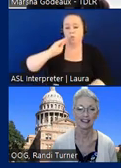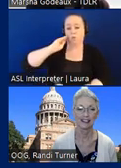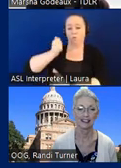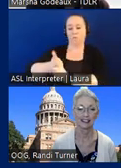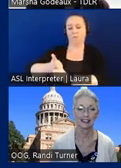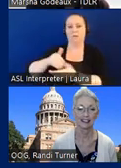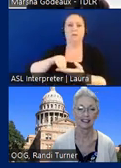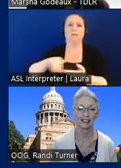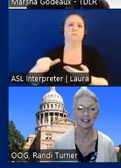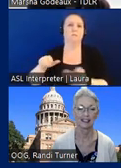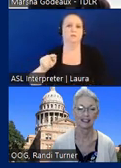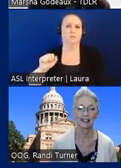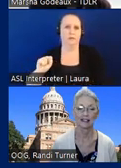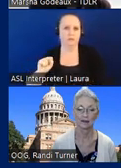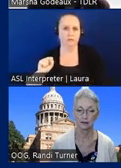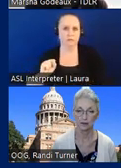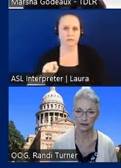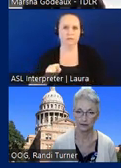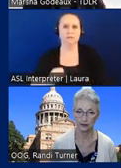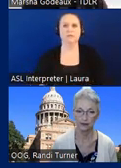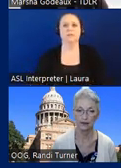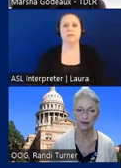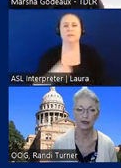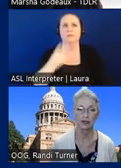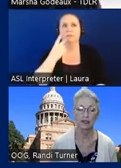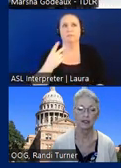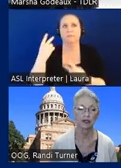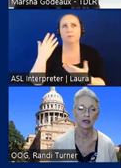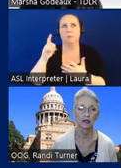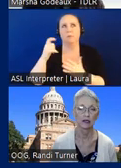from TAS... and now in hindsight I probably should have listed a slide with exemptions um...